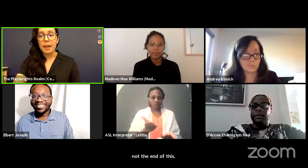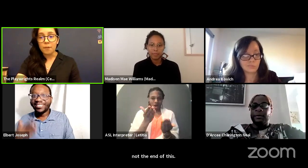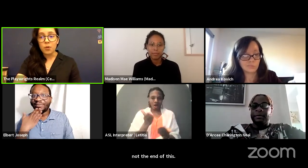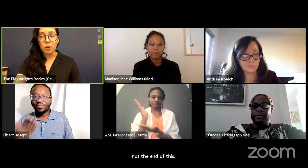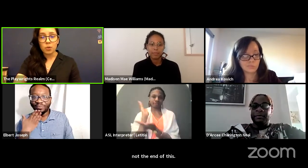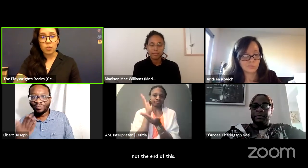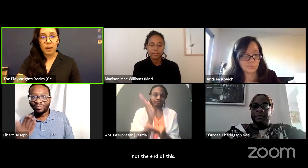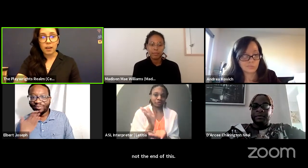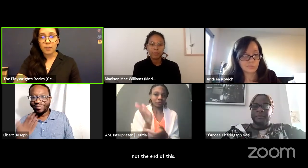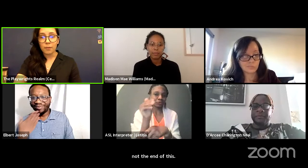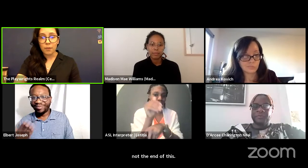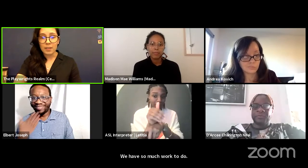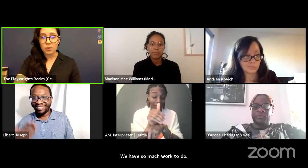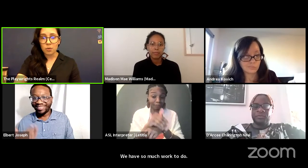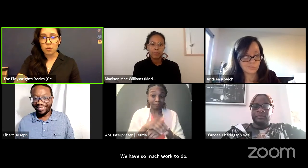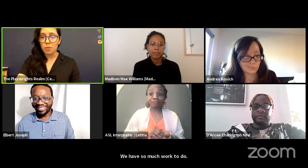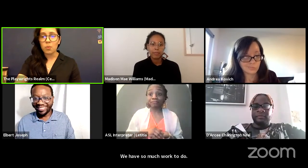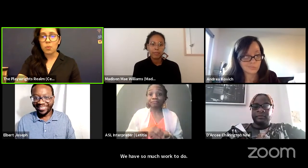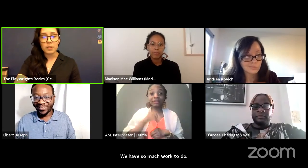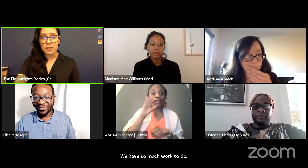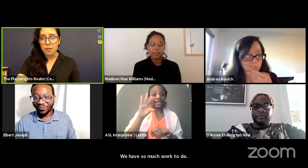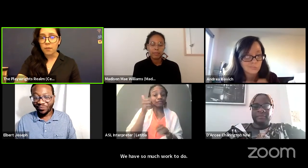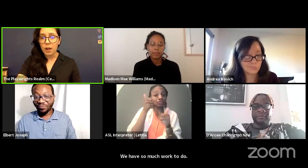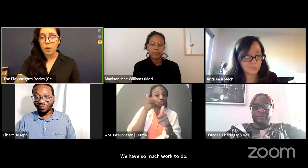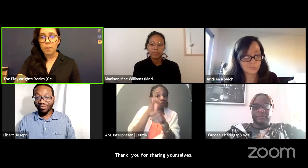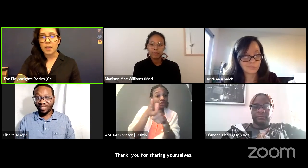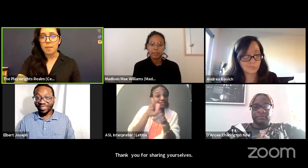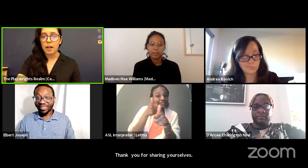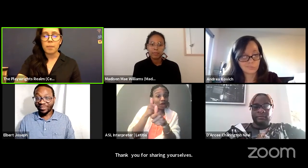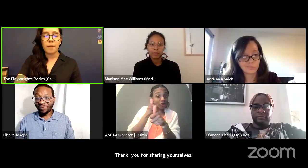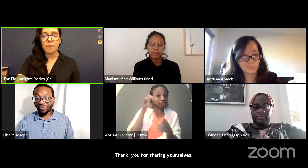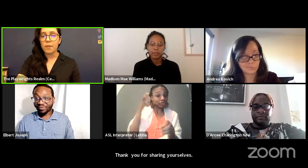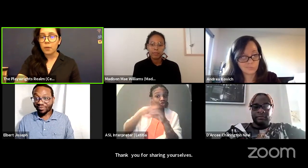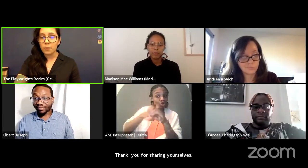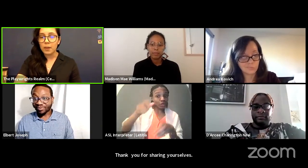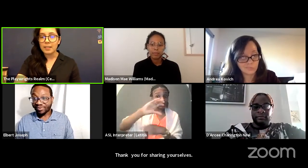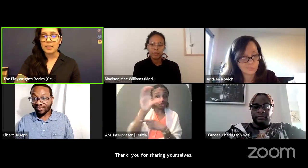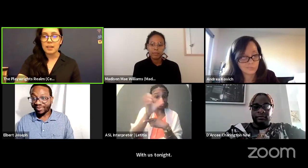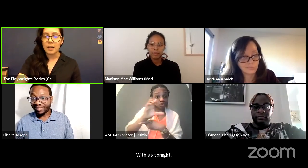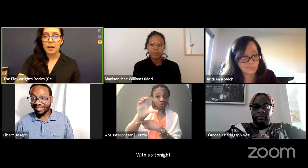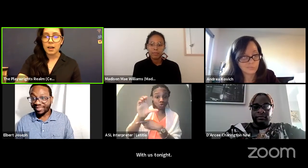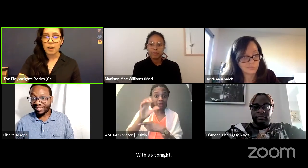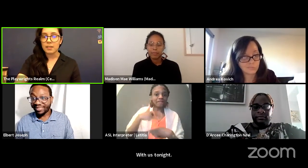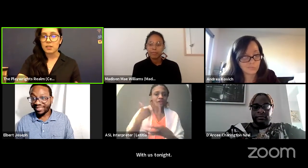If you are joining via Zoom you will receive a follow-up email but feel free to send any comments